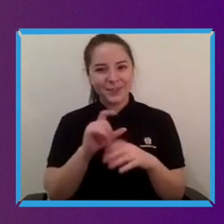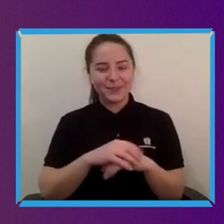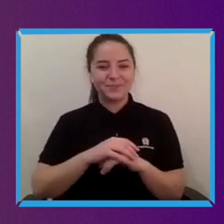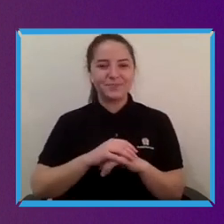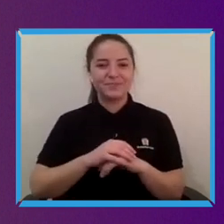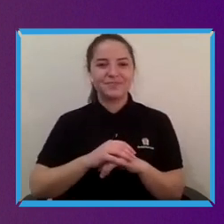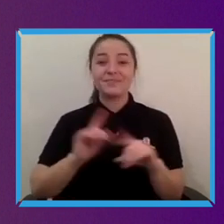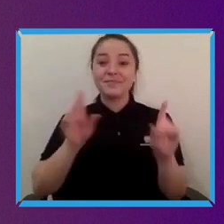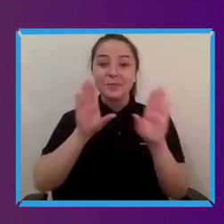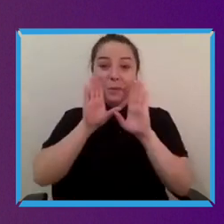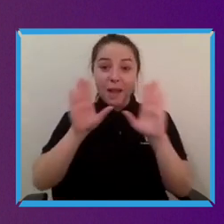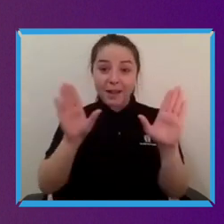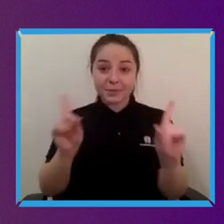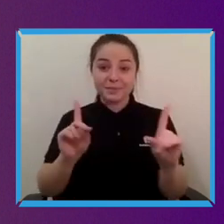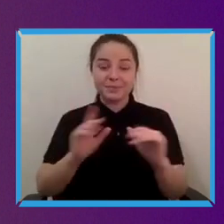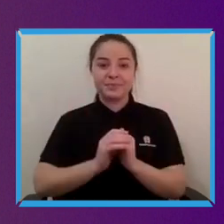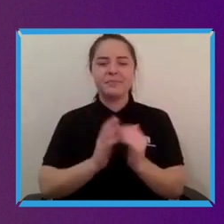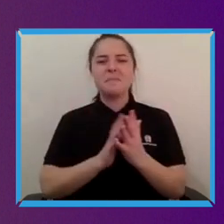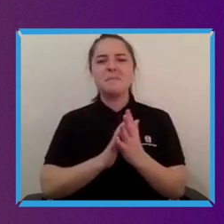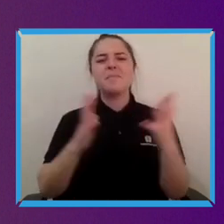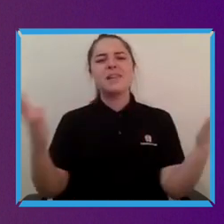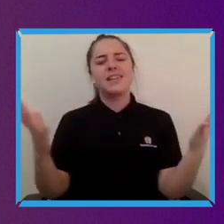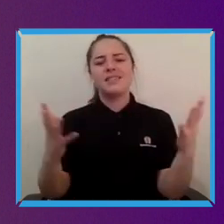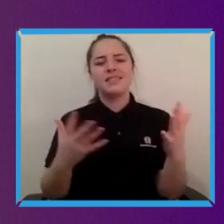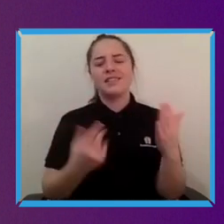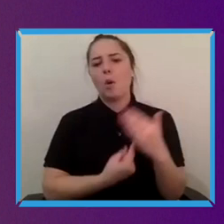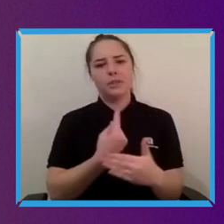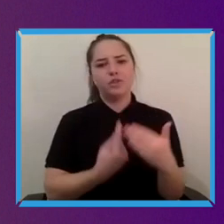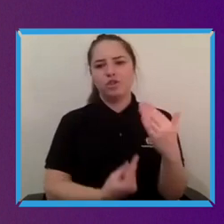there's a huge opportunity and potential on on every measure right. Whether it's